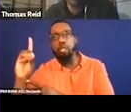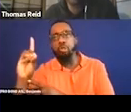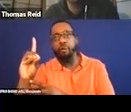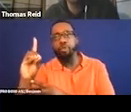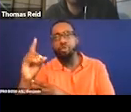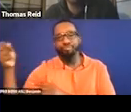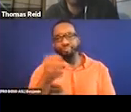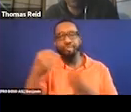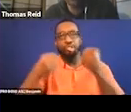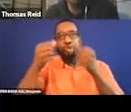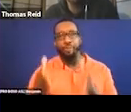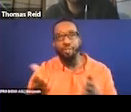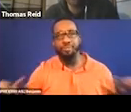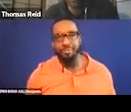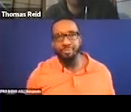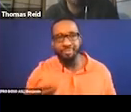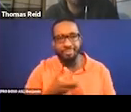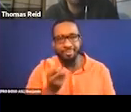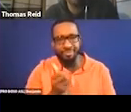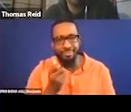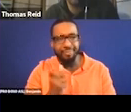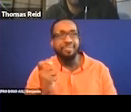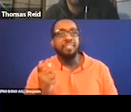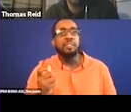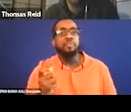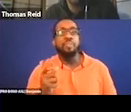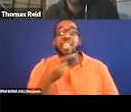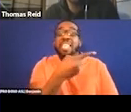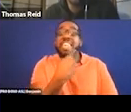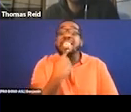Like he literally said Wakanda.